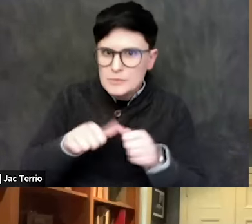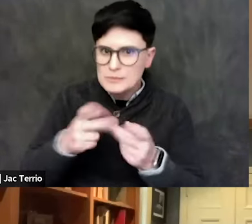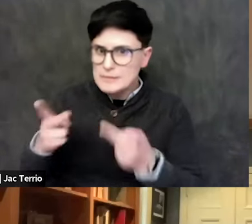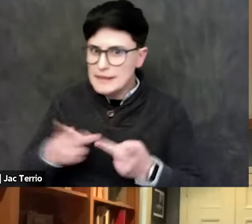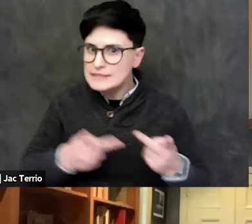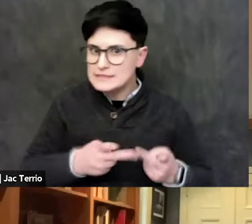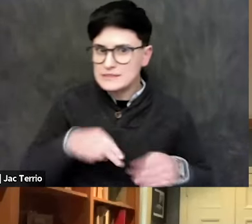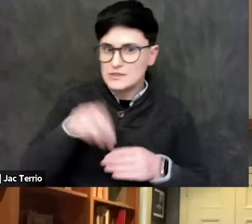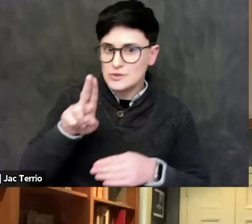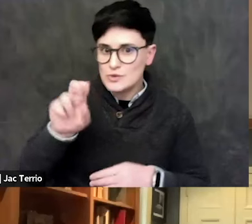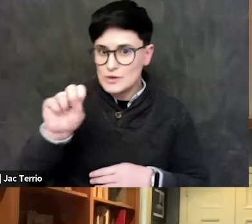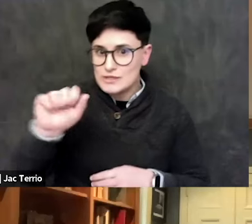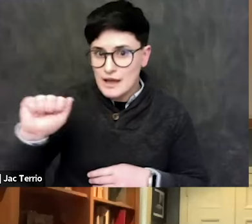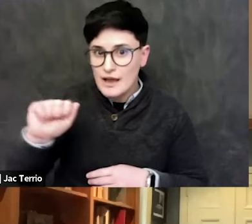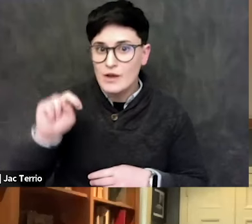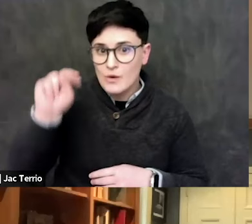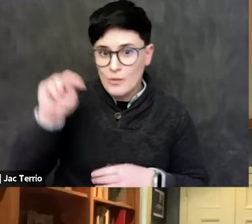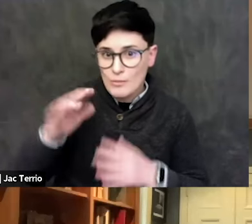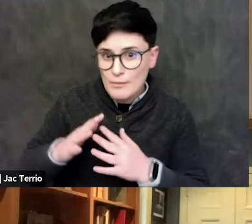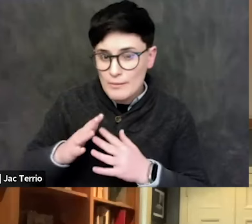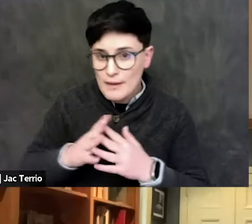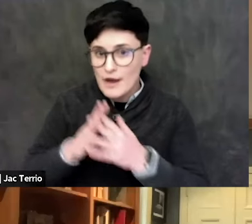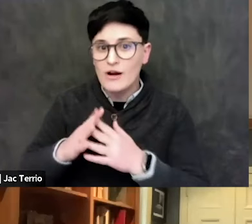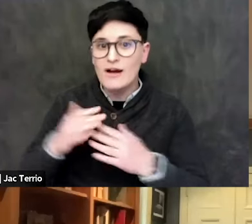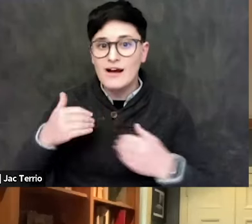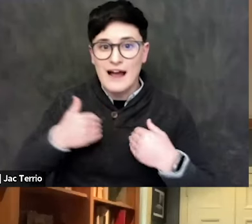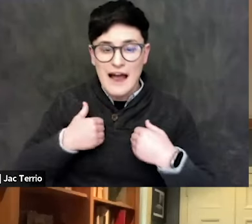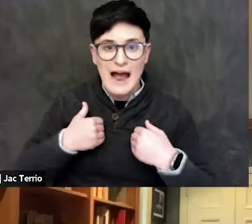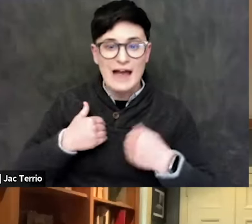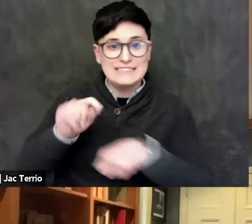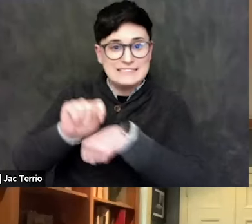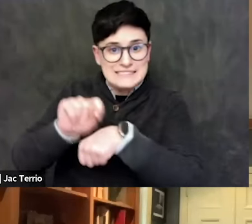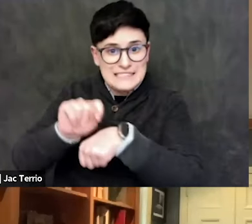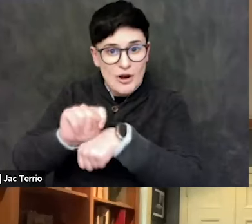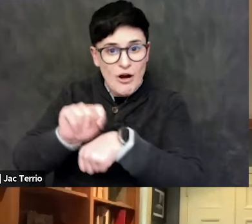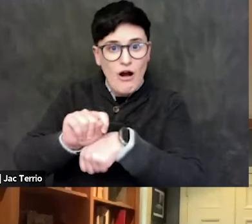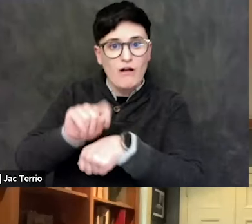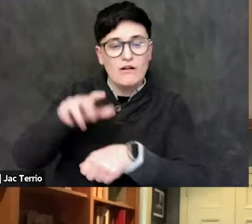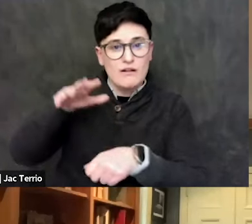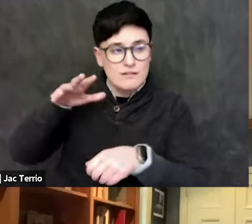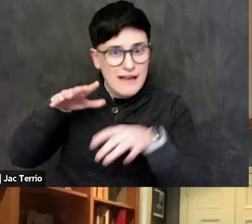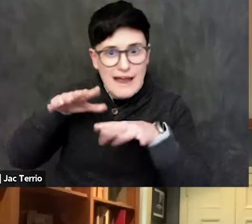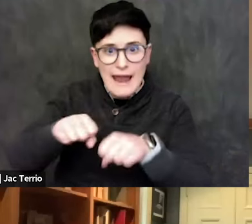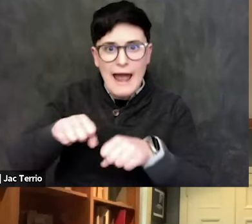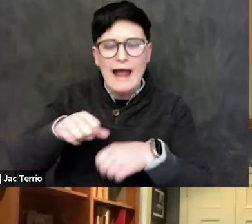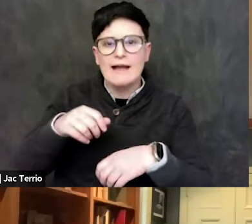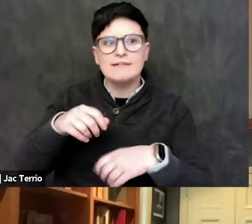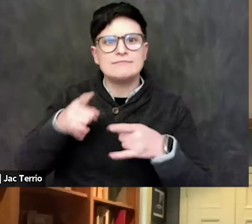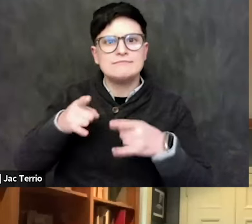and North America having some synagogues that were being attacked, much more so in Europe. And then, what happened was in the US